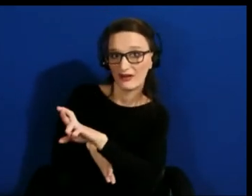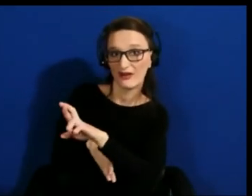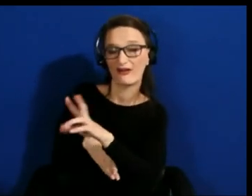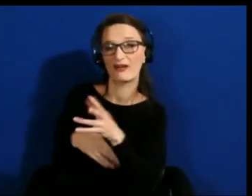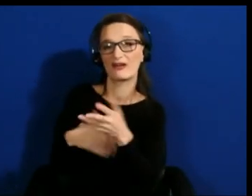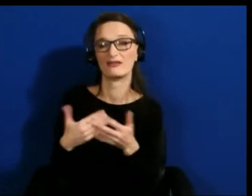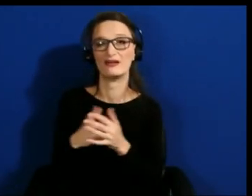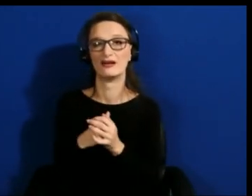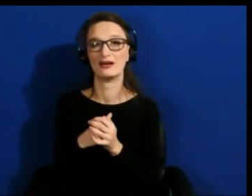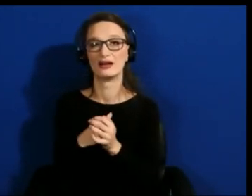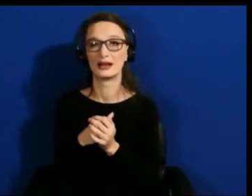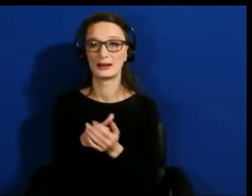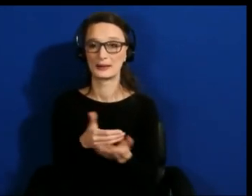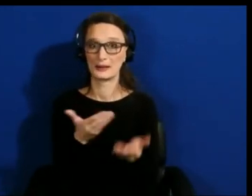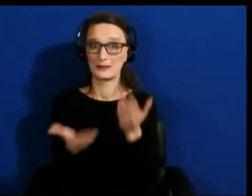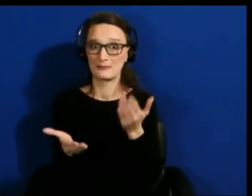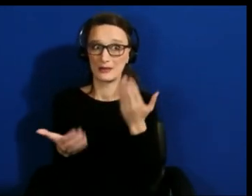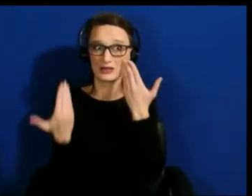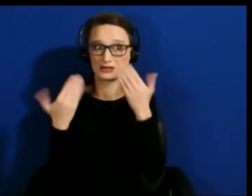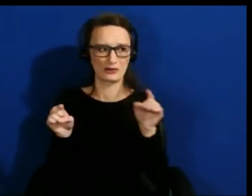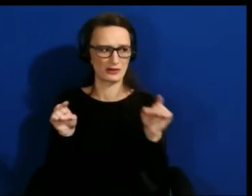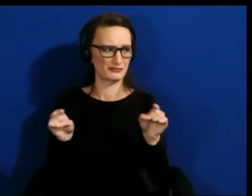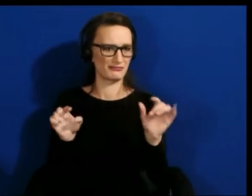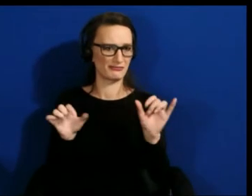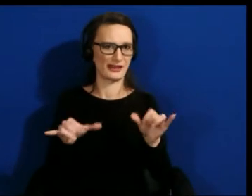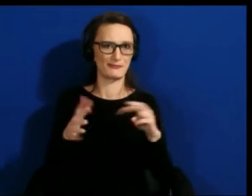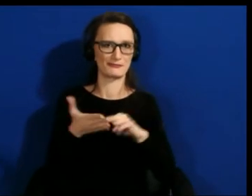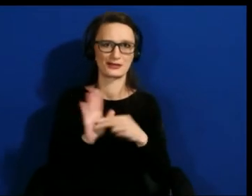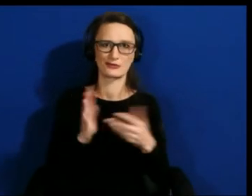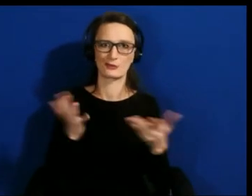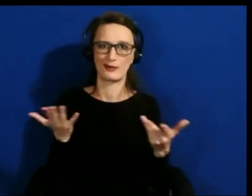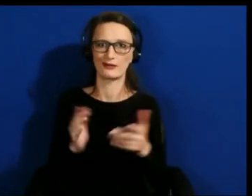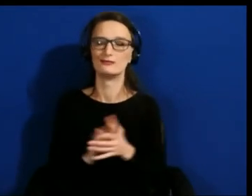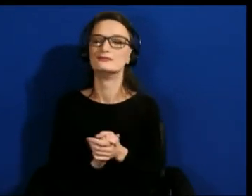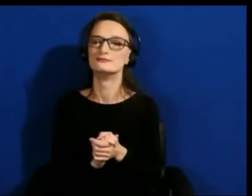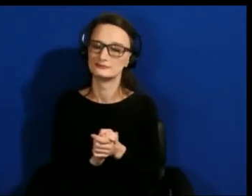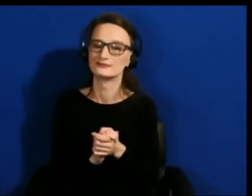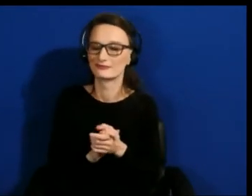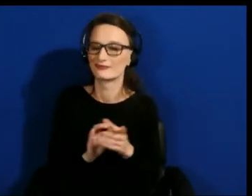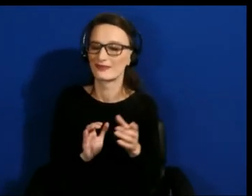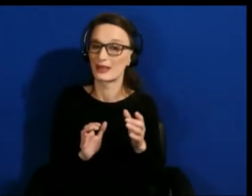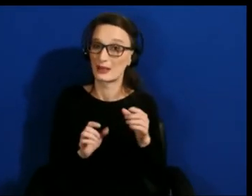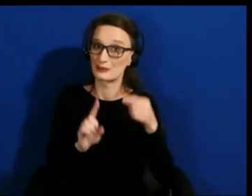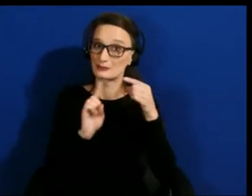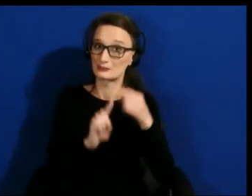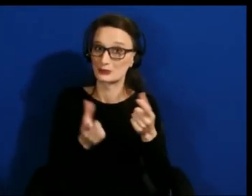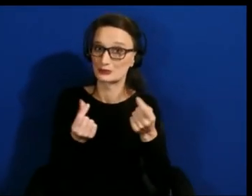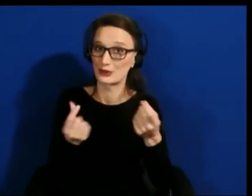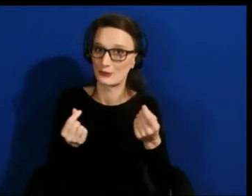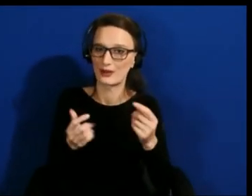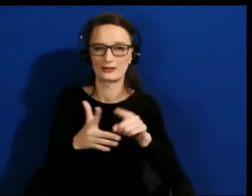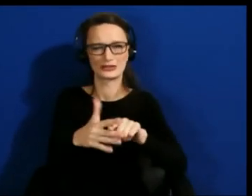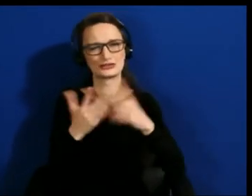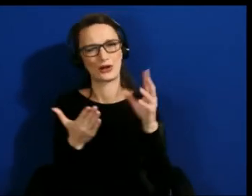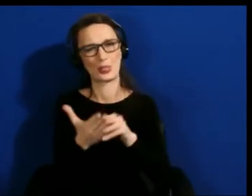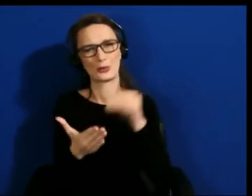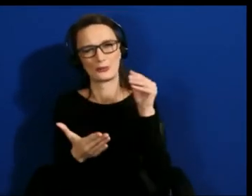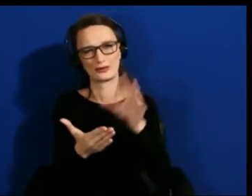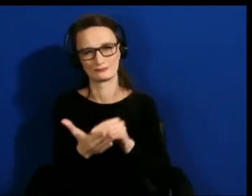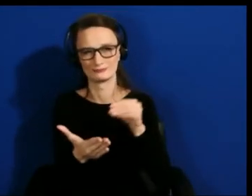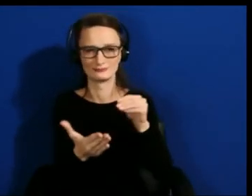not know what any of it is, so I would say just start learning and I think I’m big